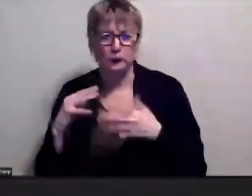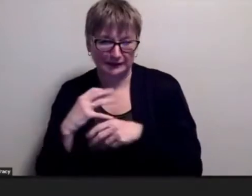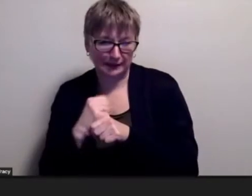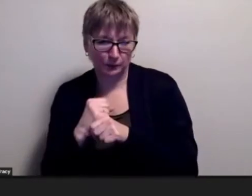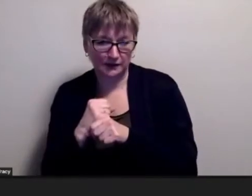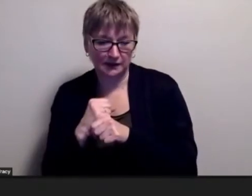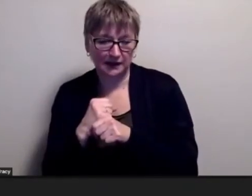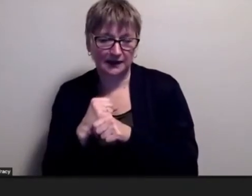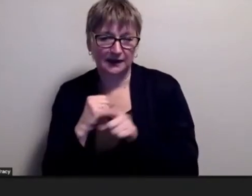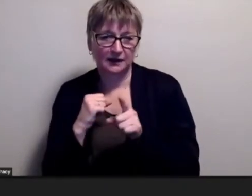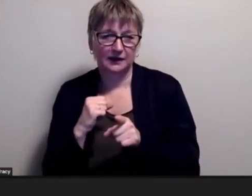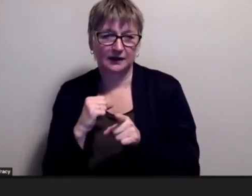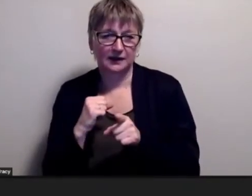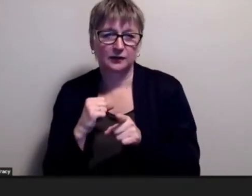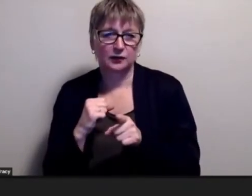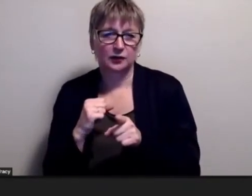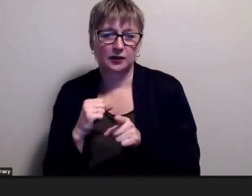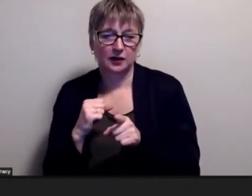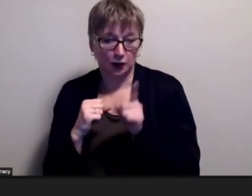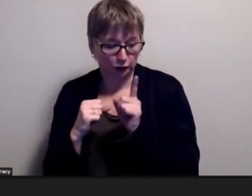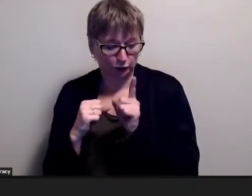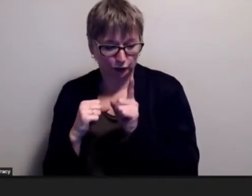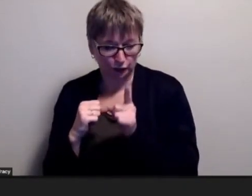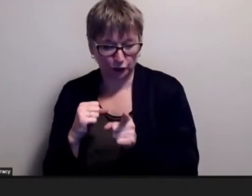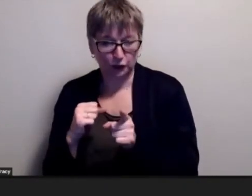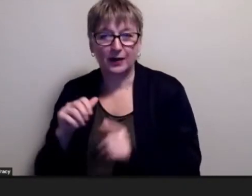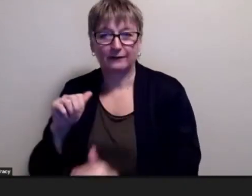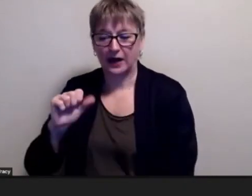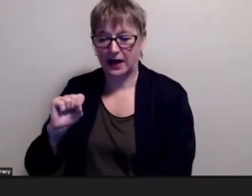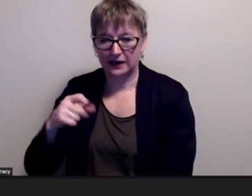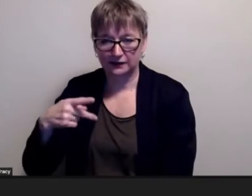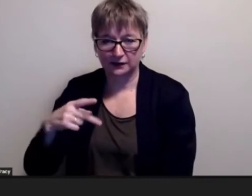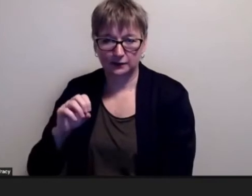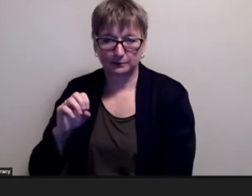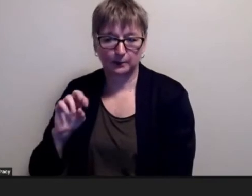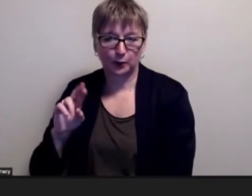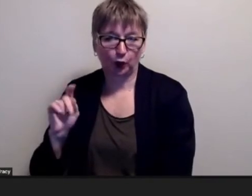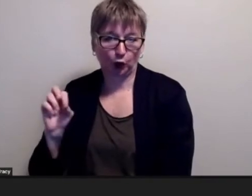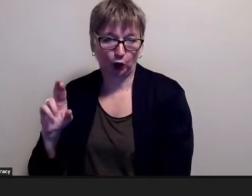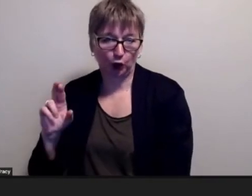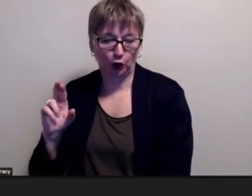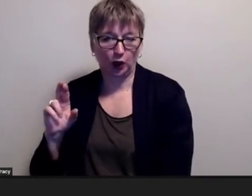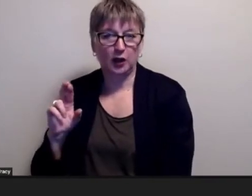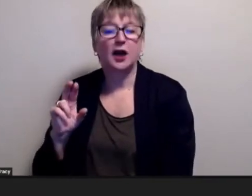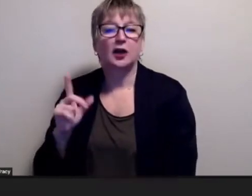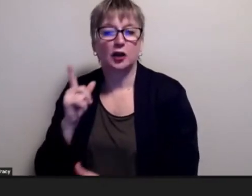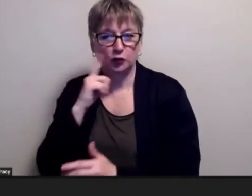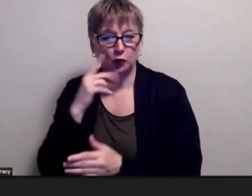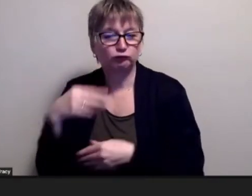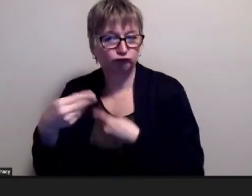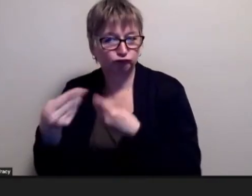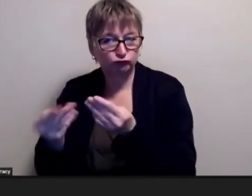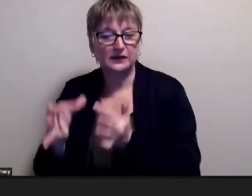the major you have asperger's you receive special services in their high school and vagina